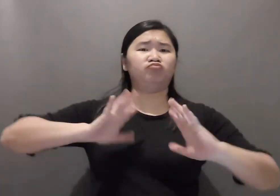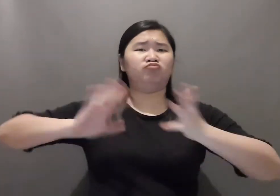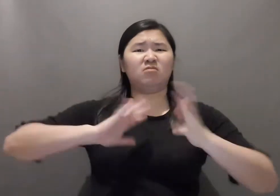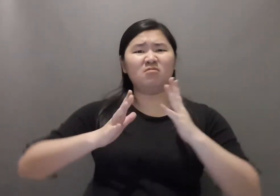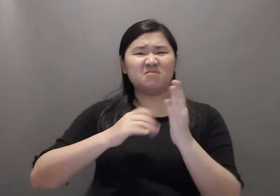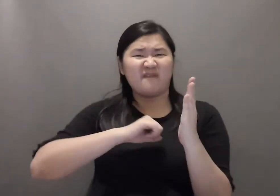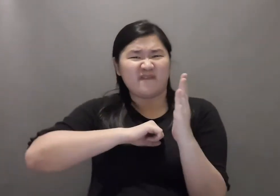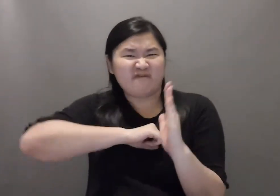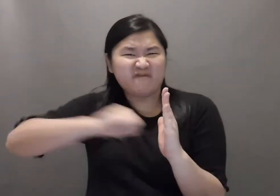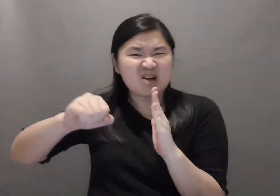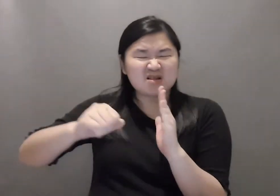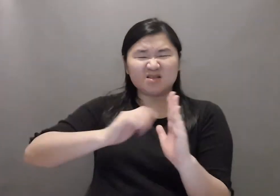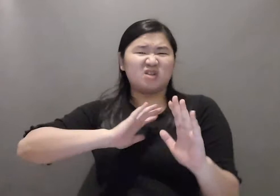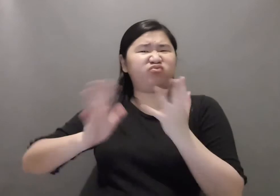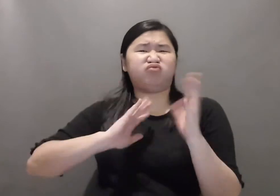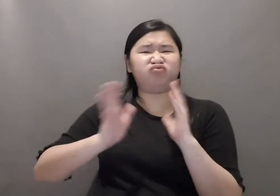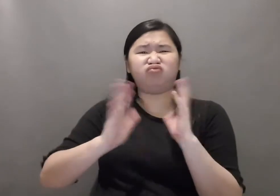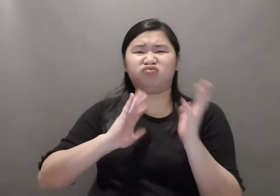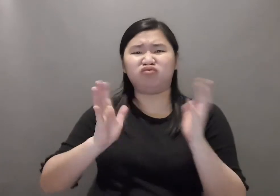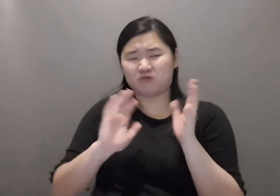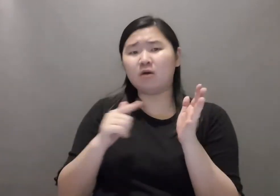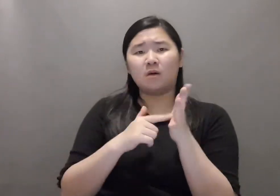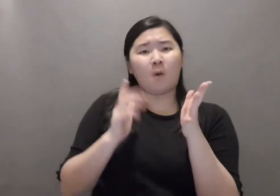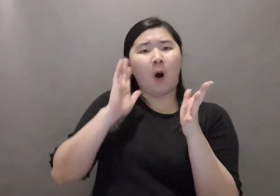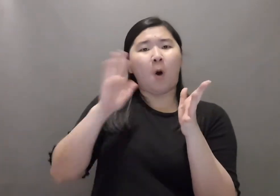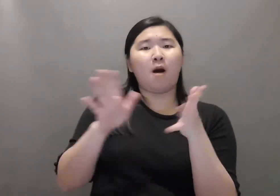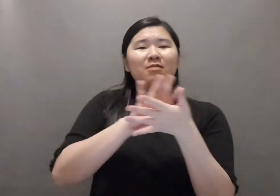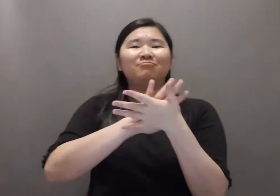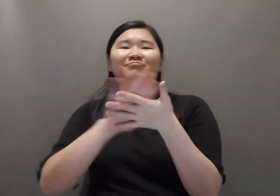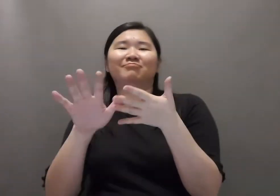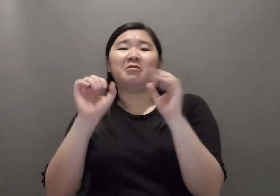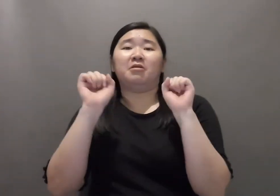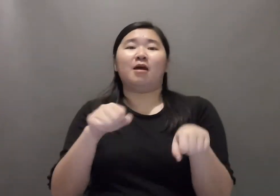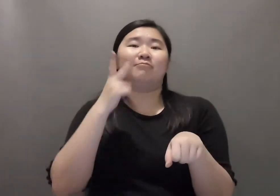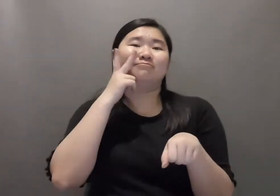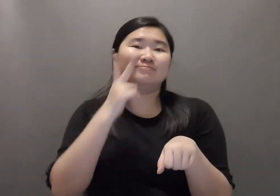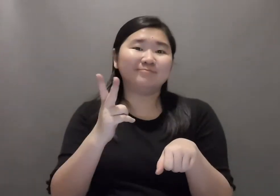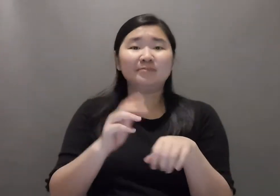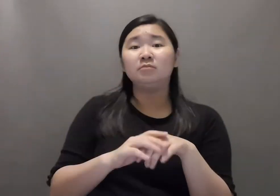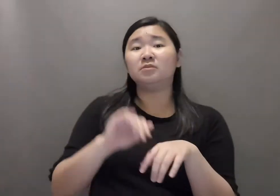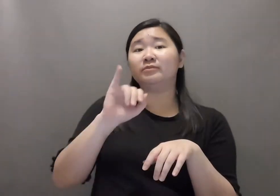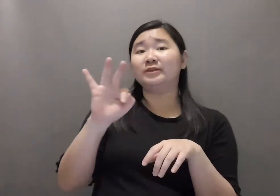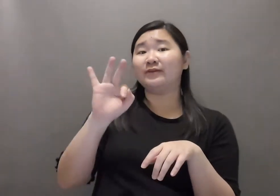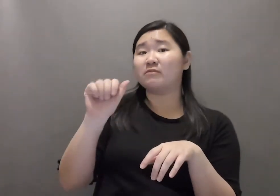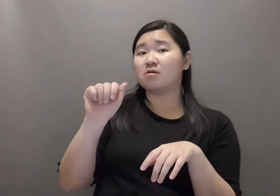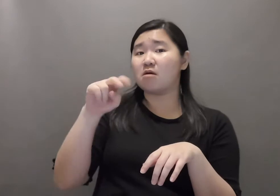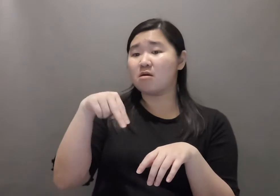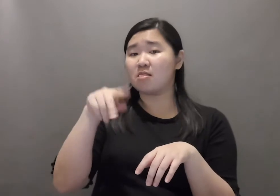Fast-moving hands may confuse these mechanisms,